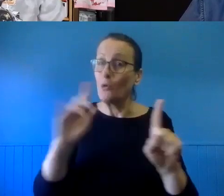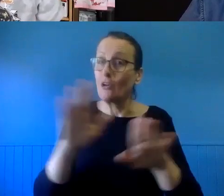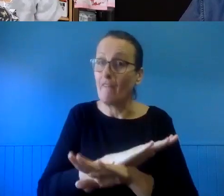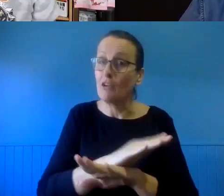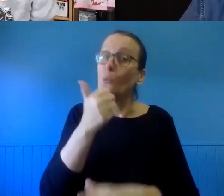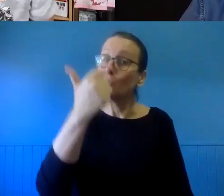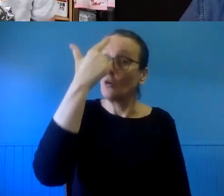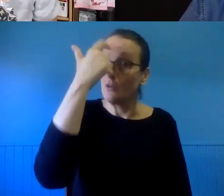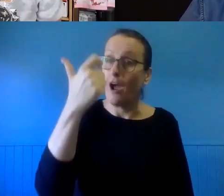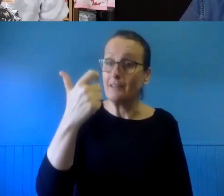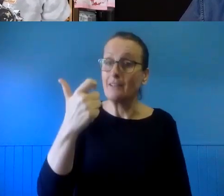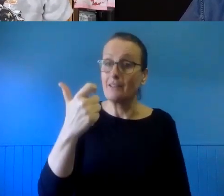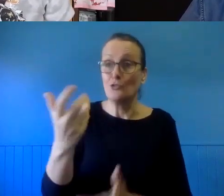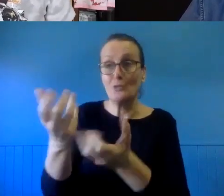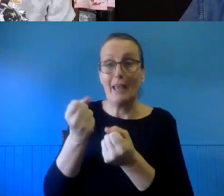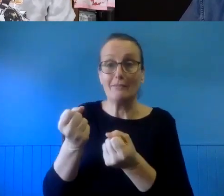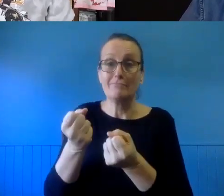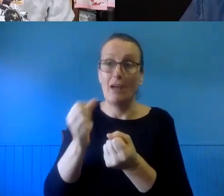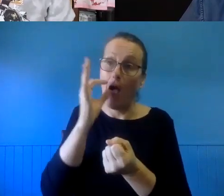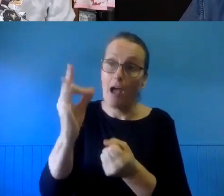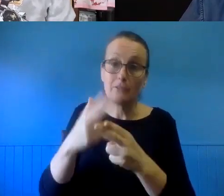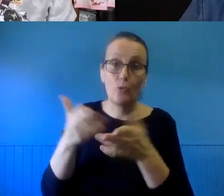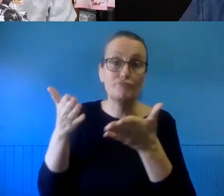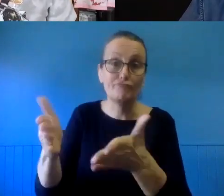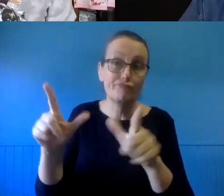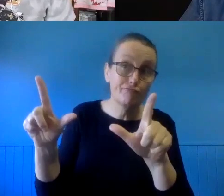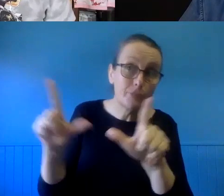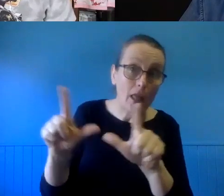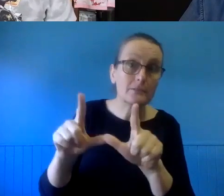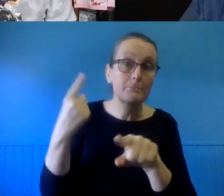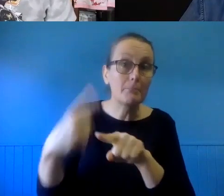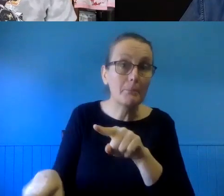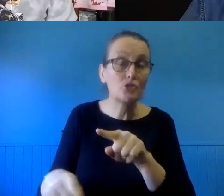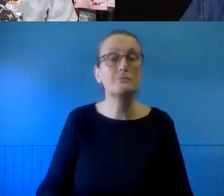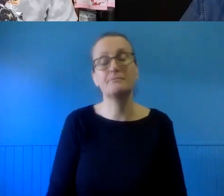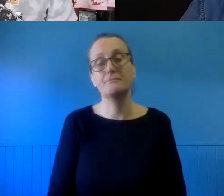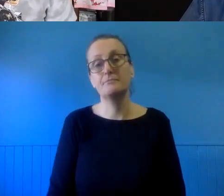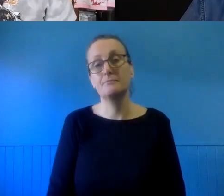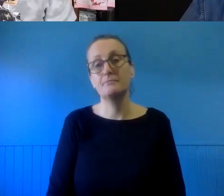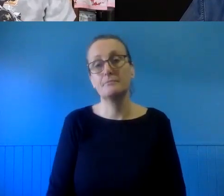idea to secure a permission if you can. Bodies like map organisations